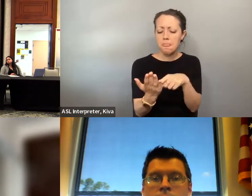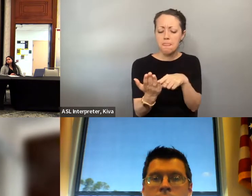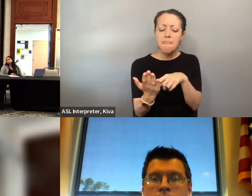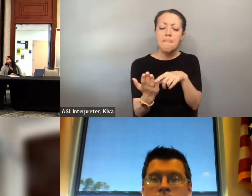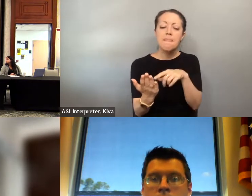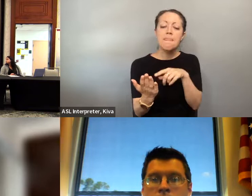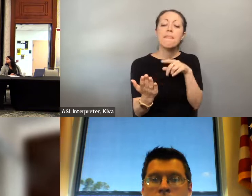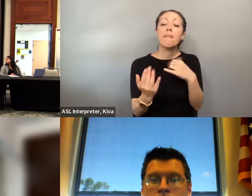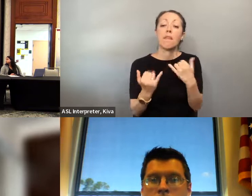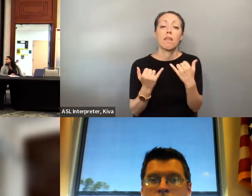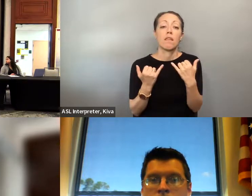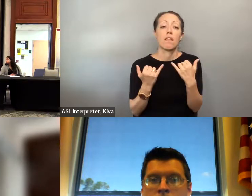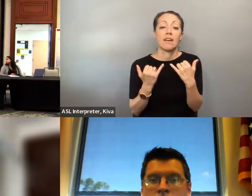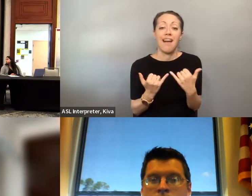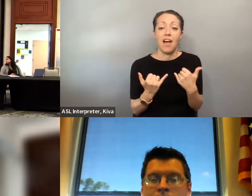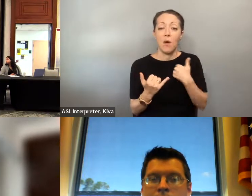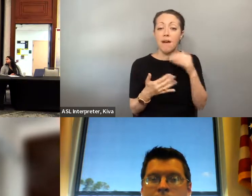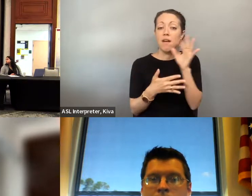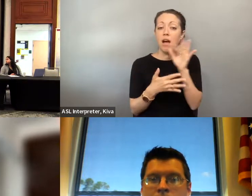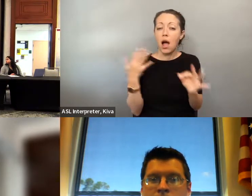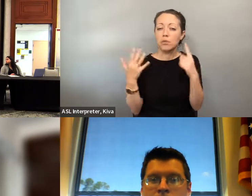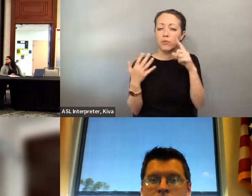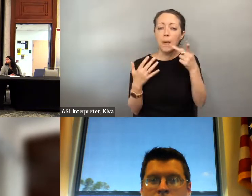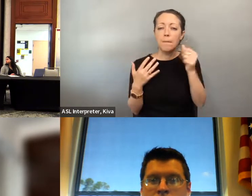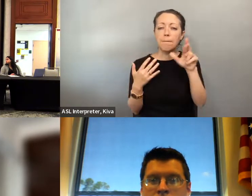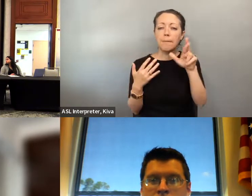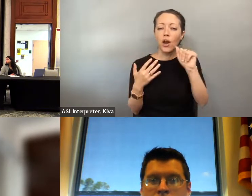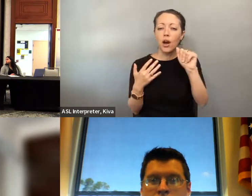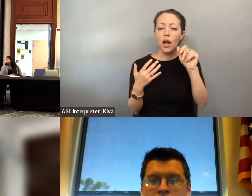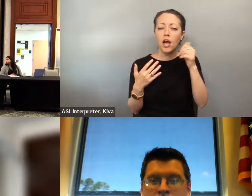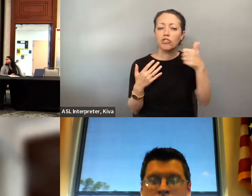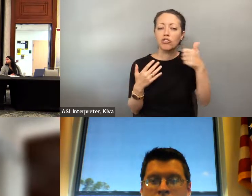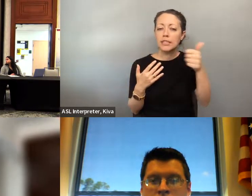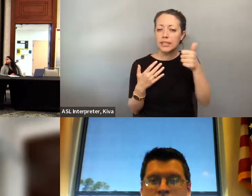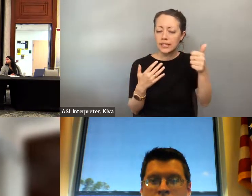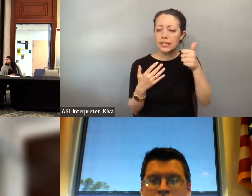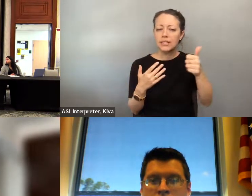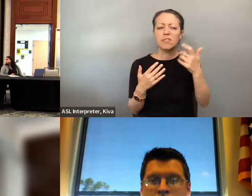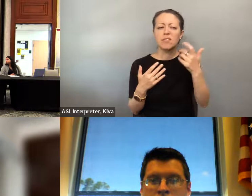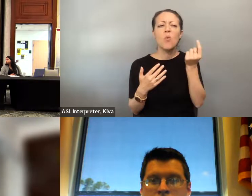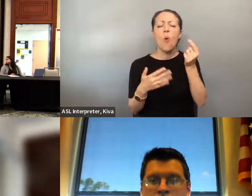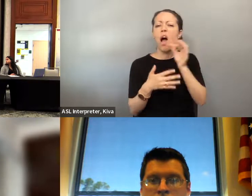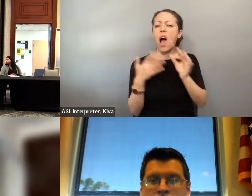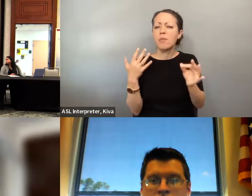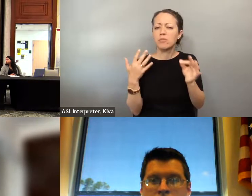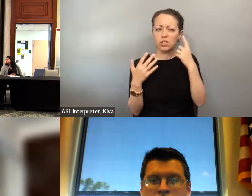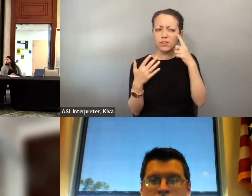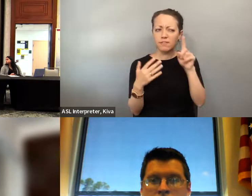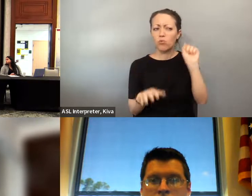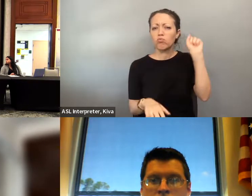first question is for David. One second. What are the current options for para